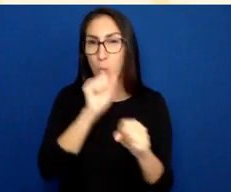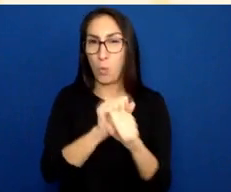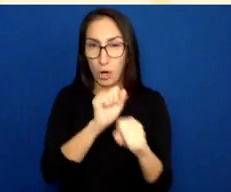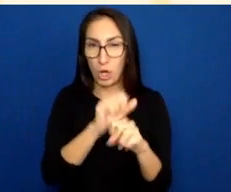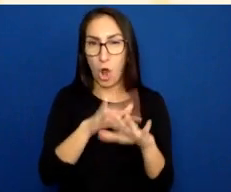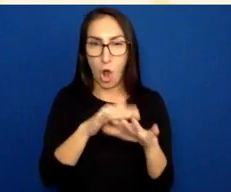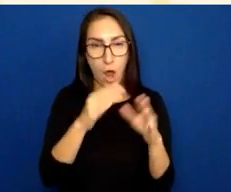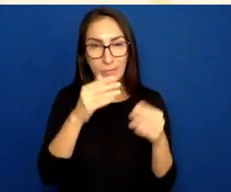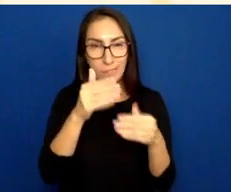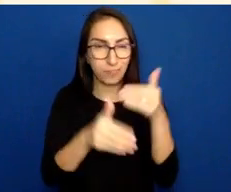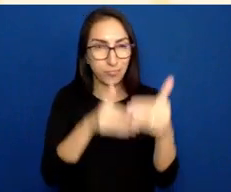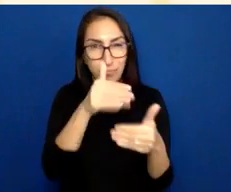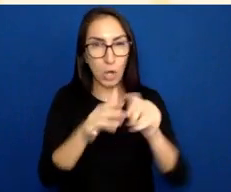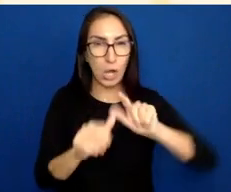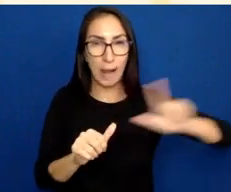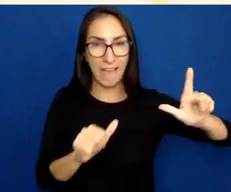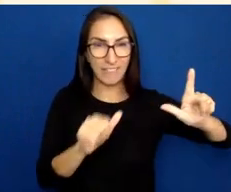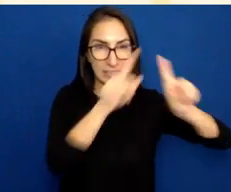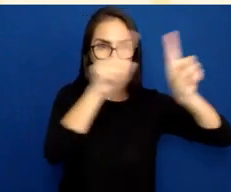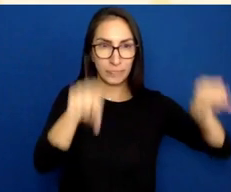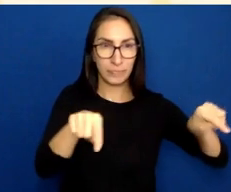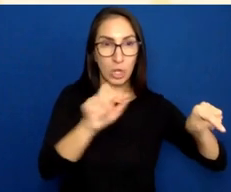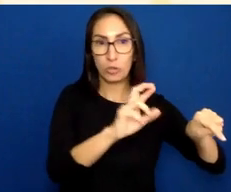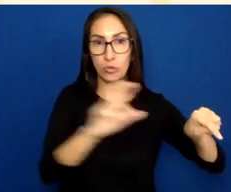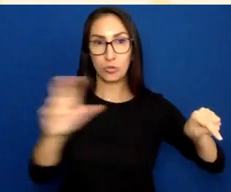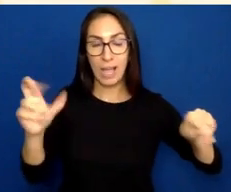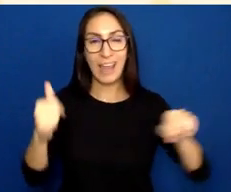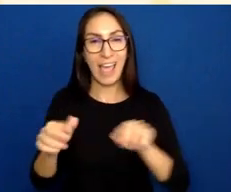and on the right is some basic HTML.